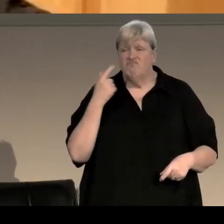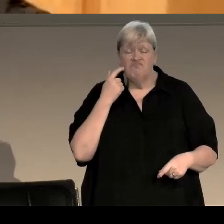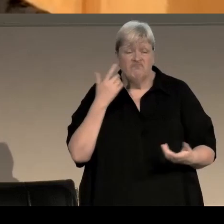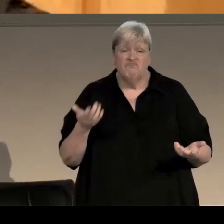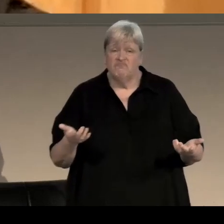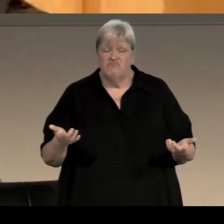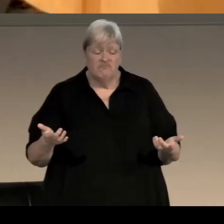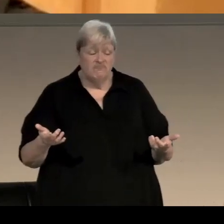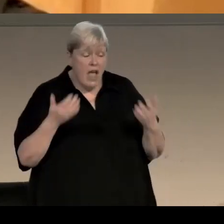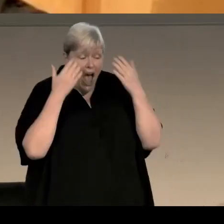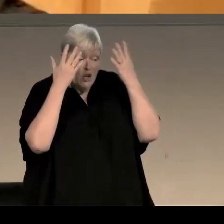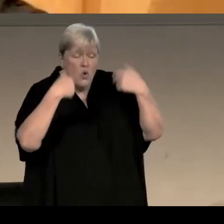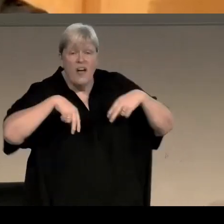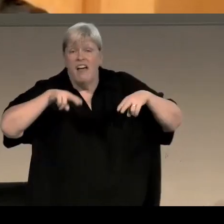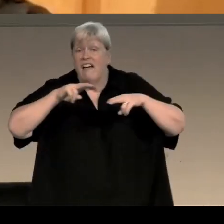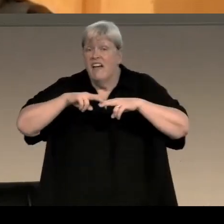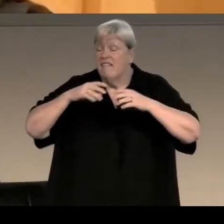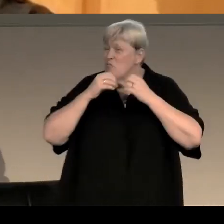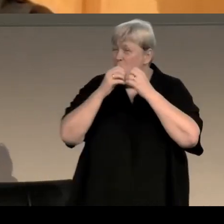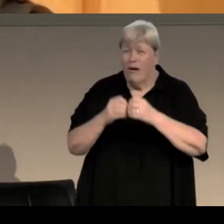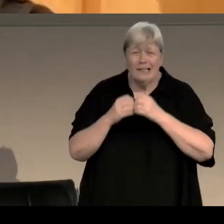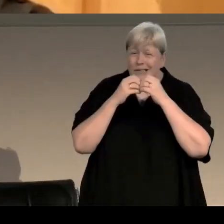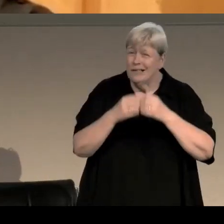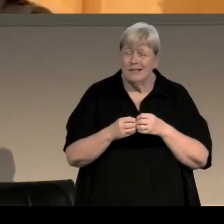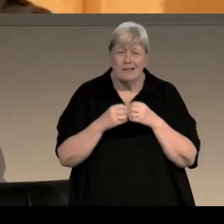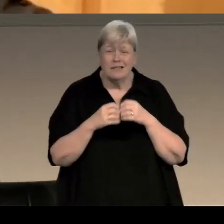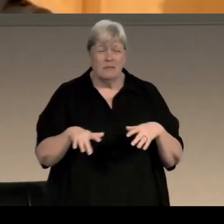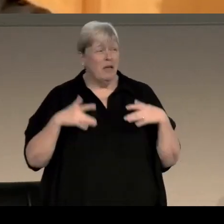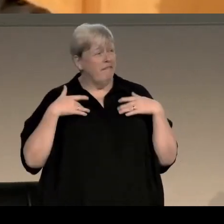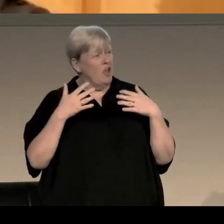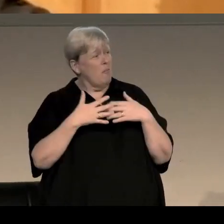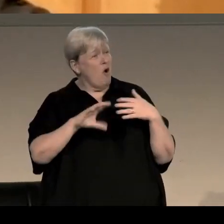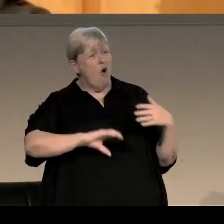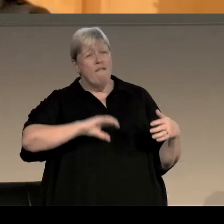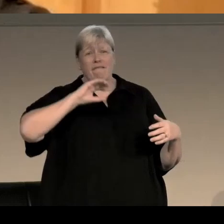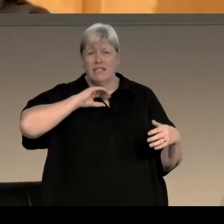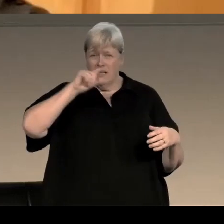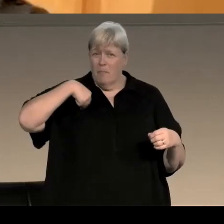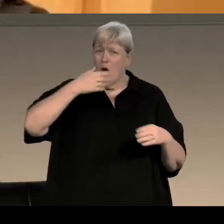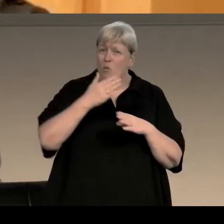I don't know if it's just practice that I feel more confident now in what I'm doing or what,